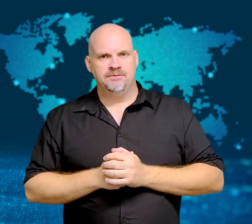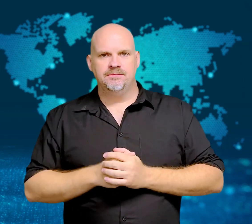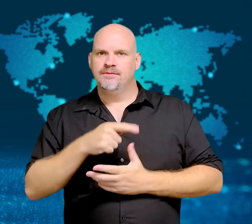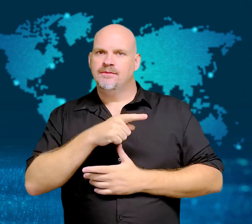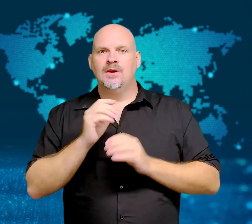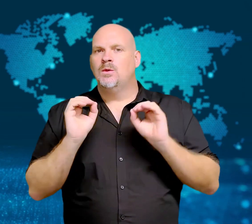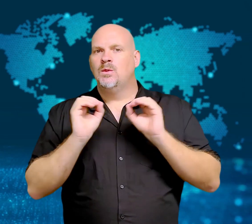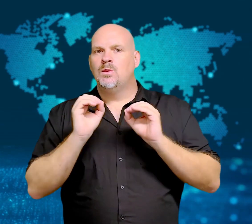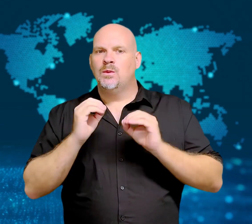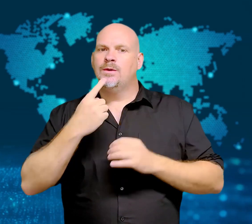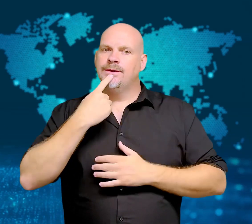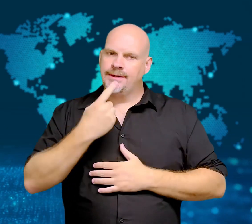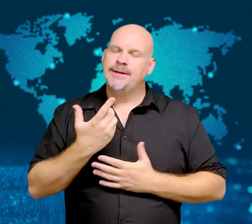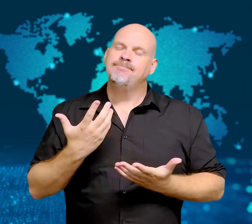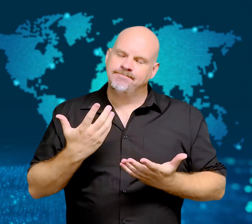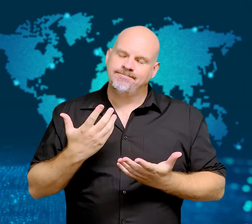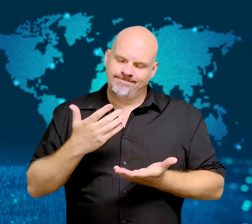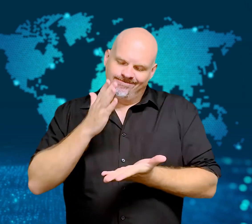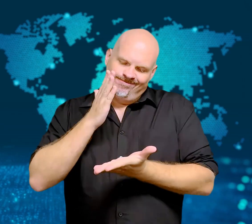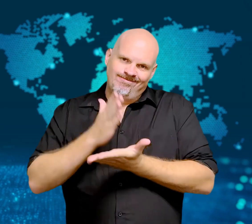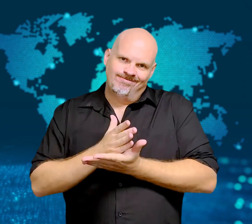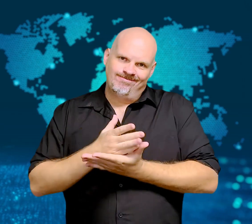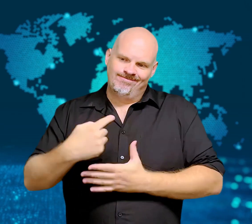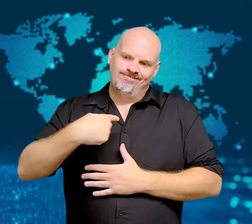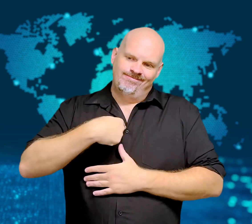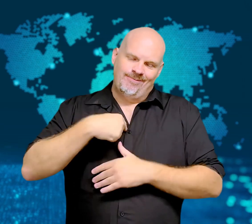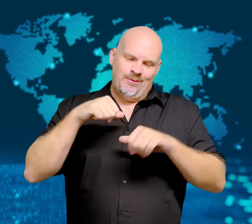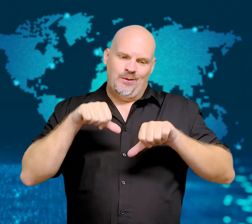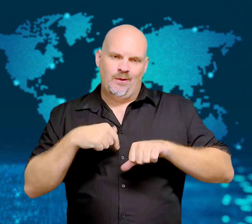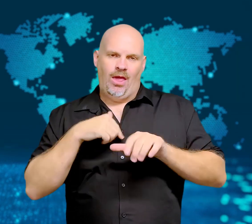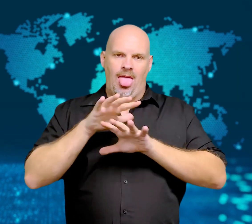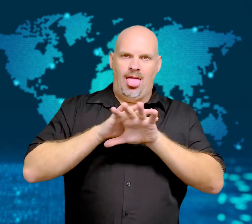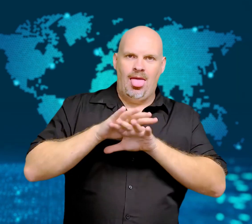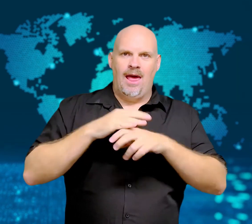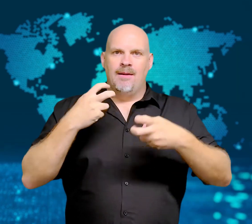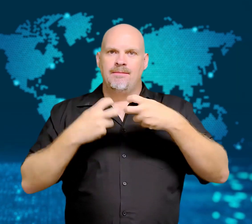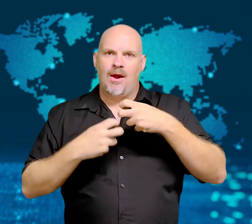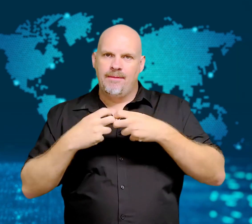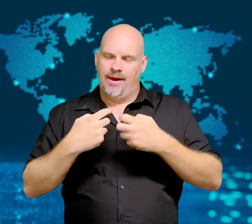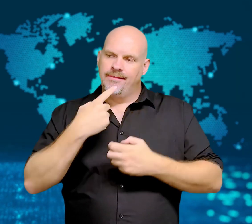relating to the 737 MAX accidents."